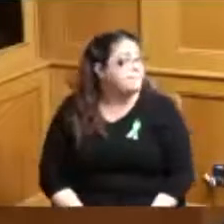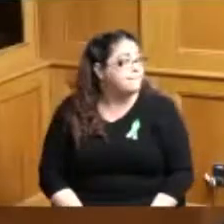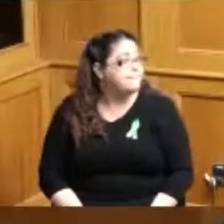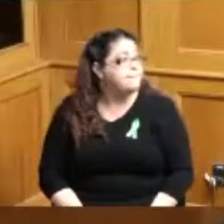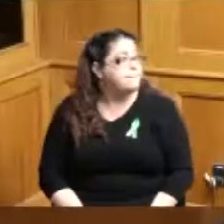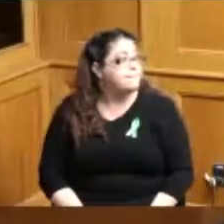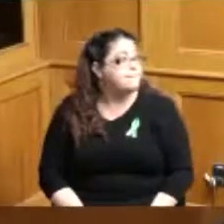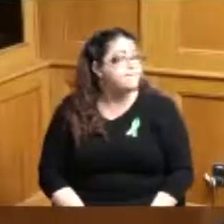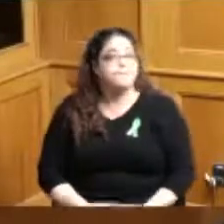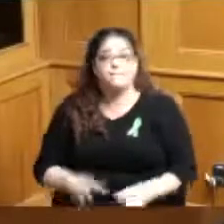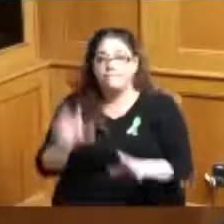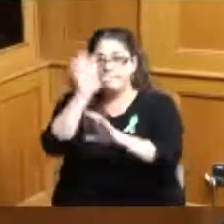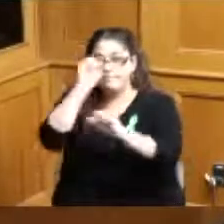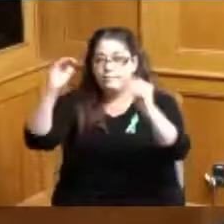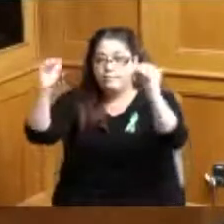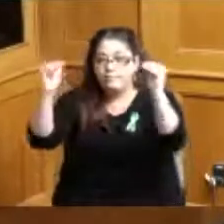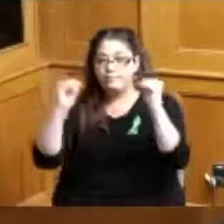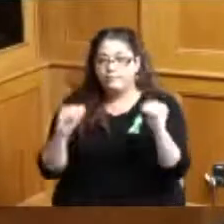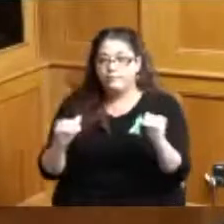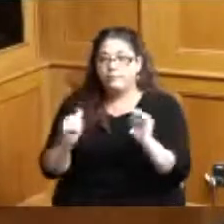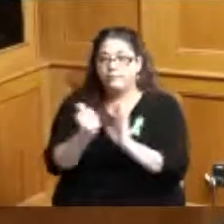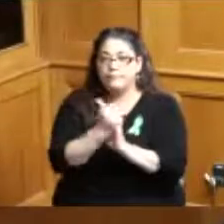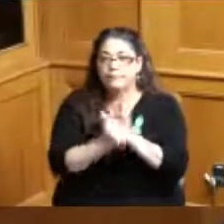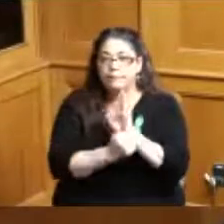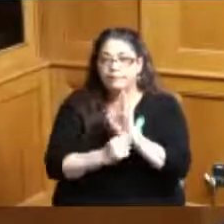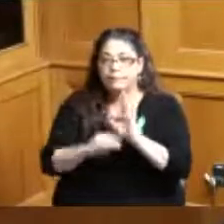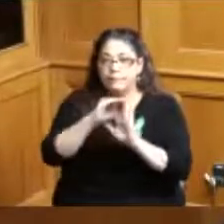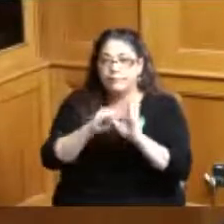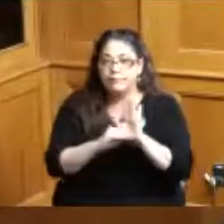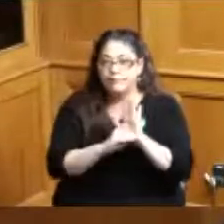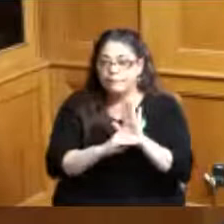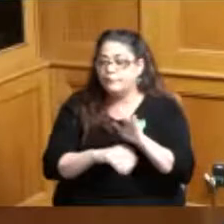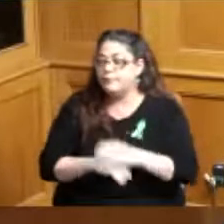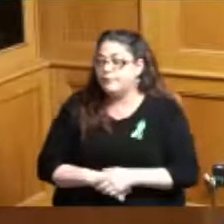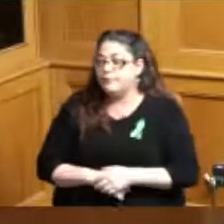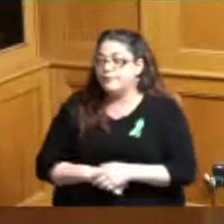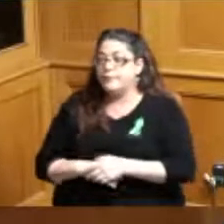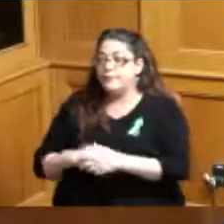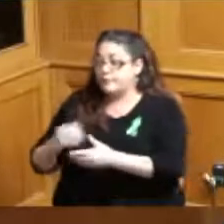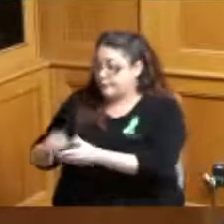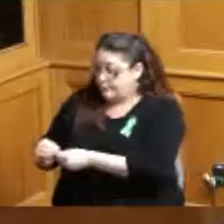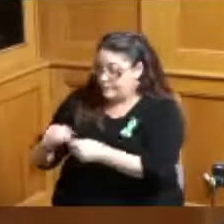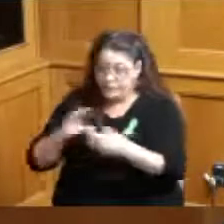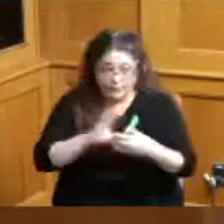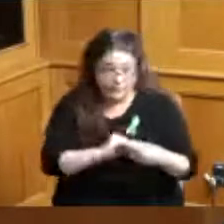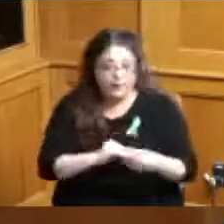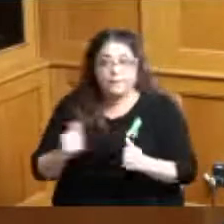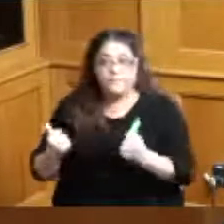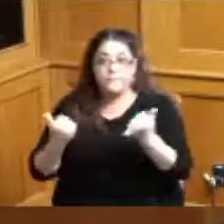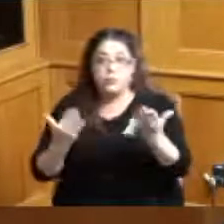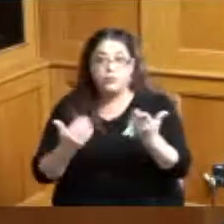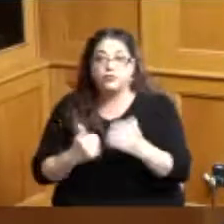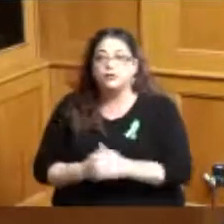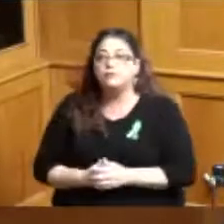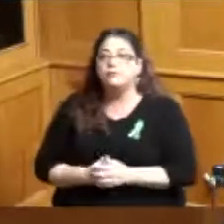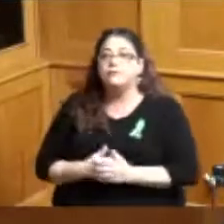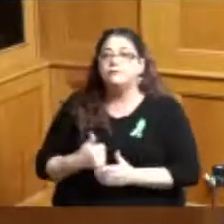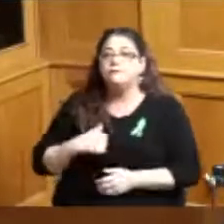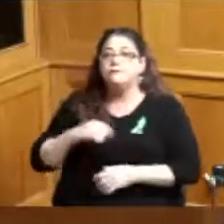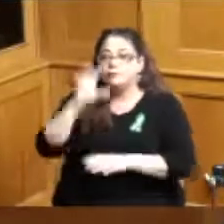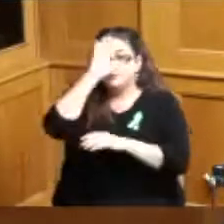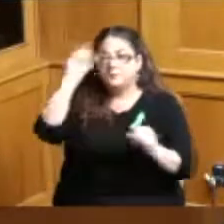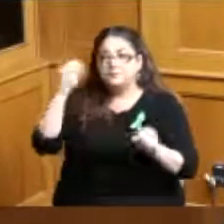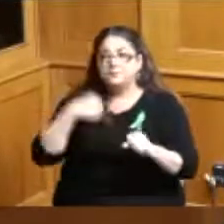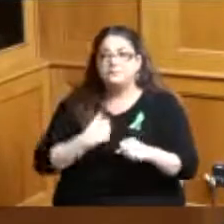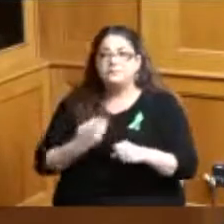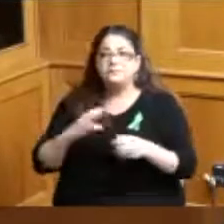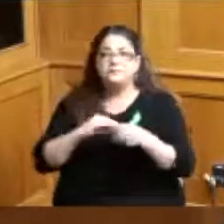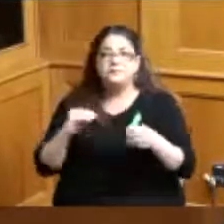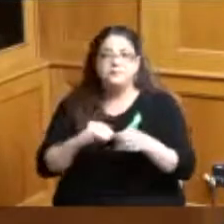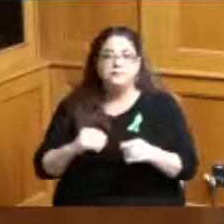I will move forward with our next item of business comments and motions I have a few comments on